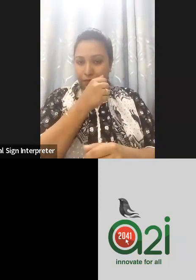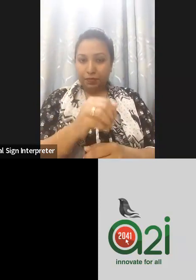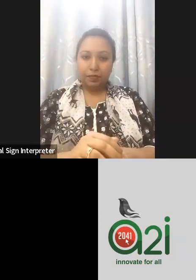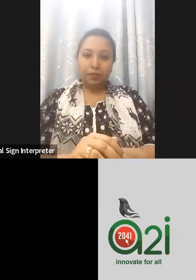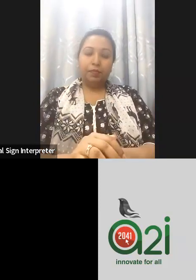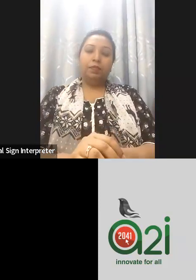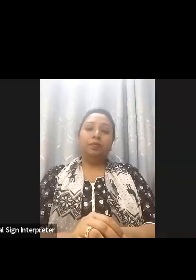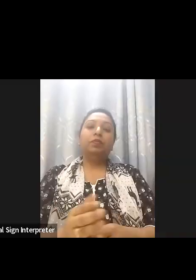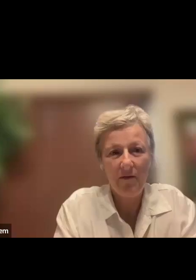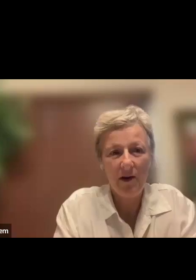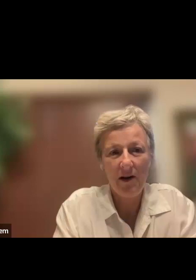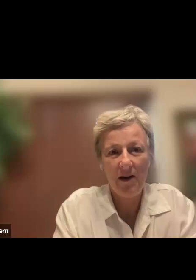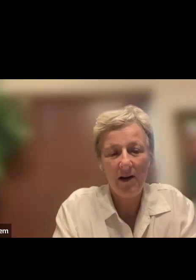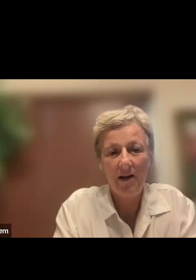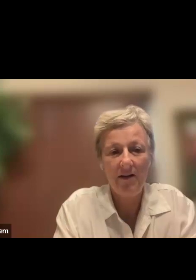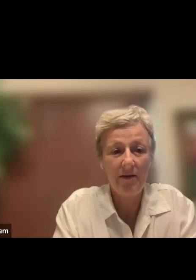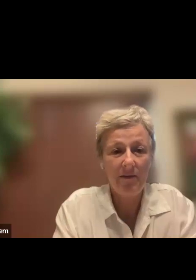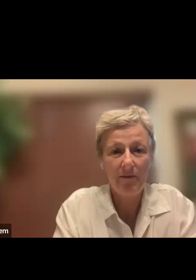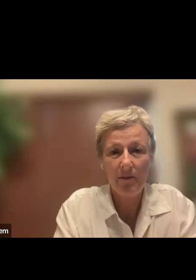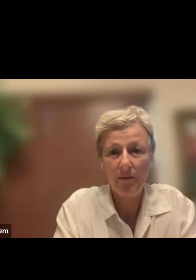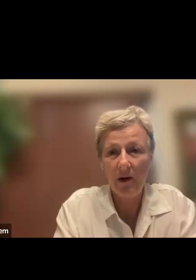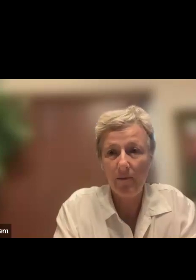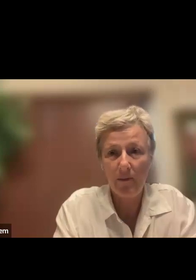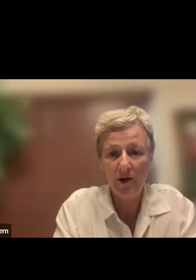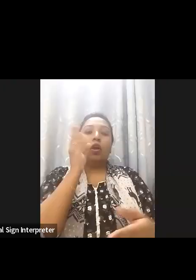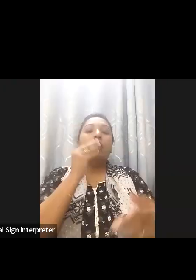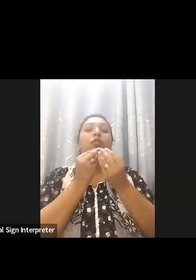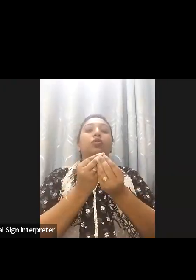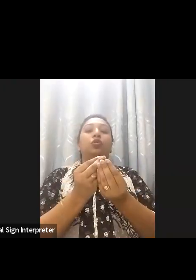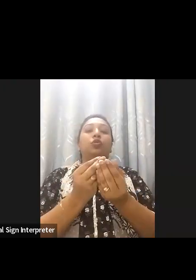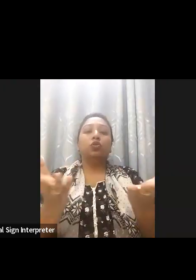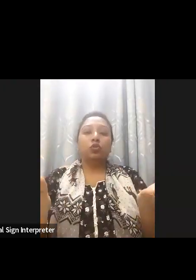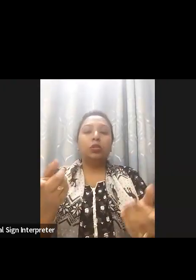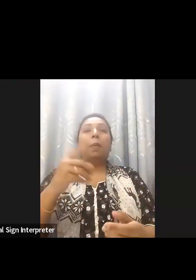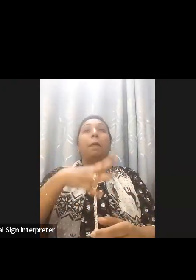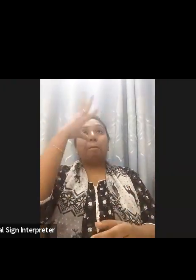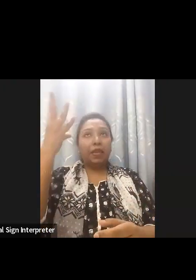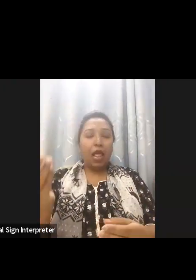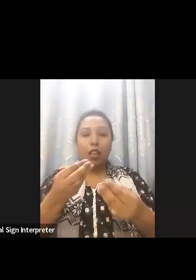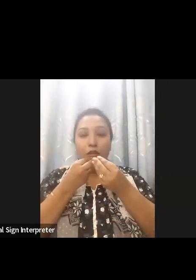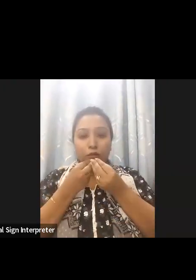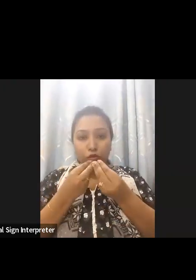good evening and good morning for everyone it's a great pleasure to be here with you. First of all